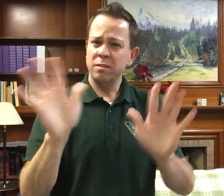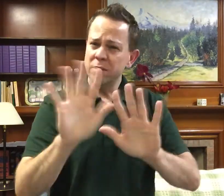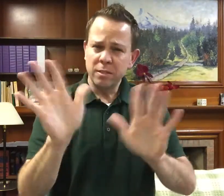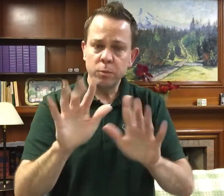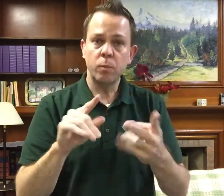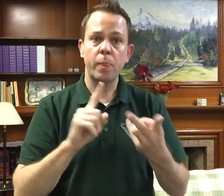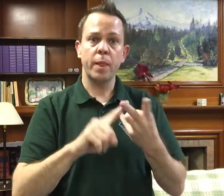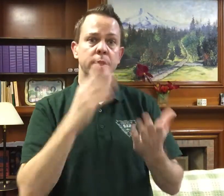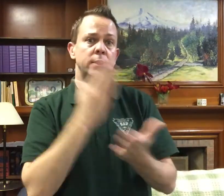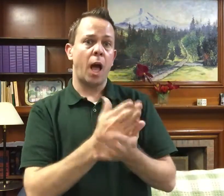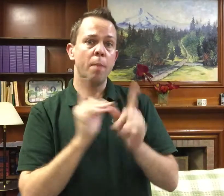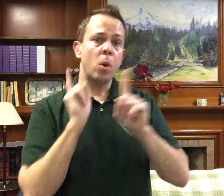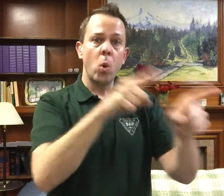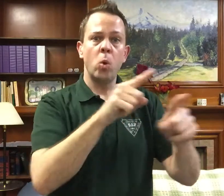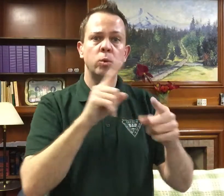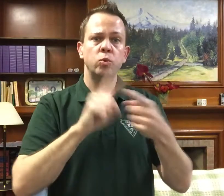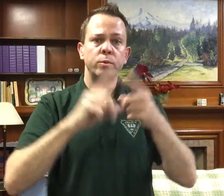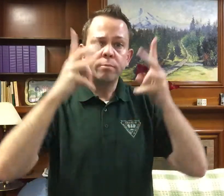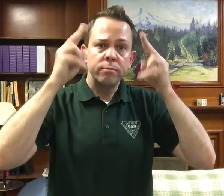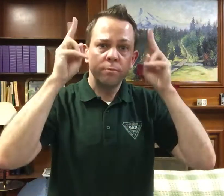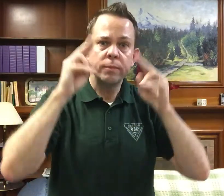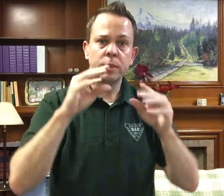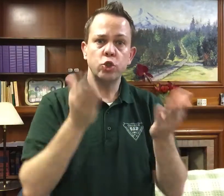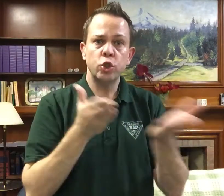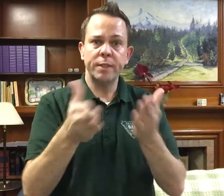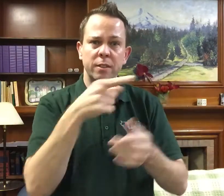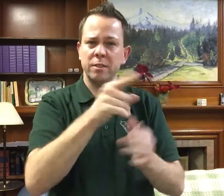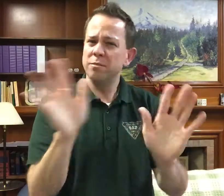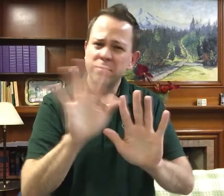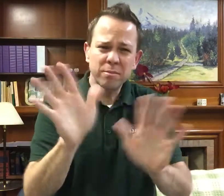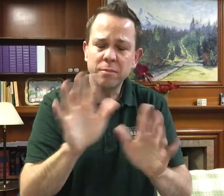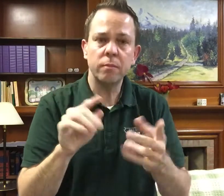or to cease going to the salon services they offer